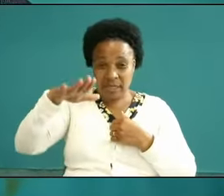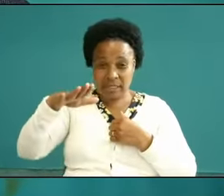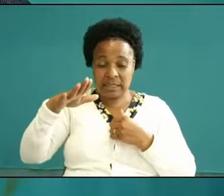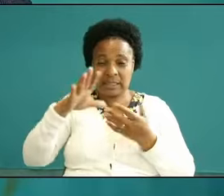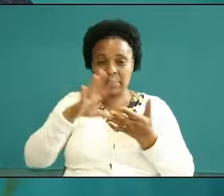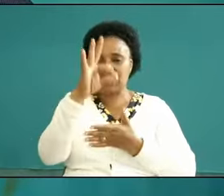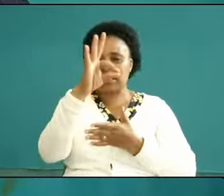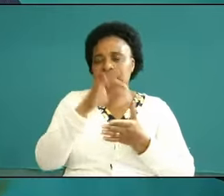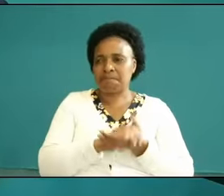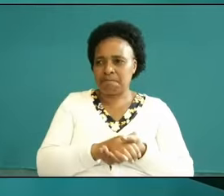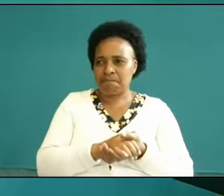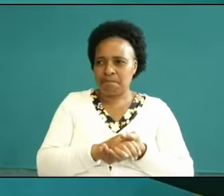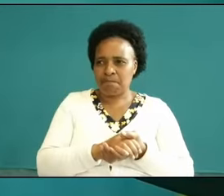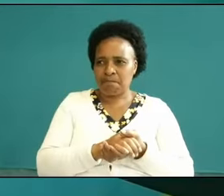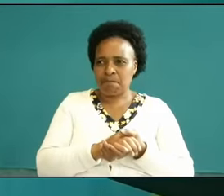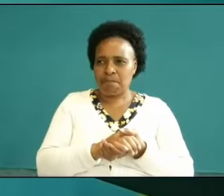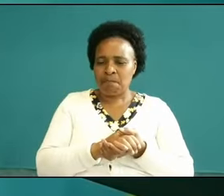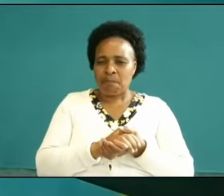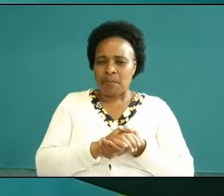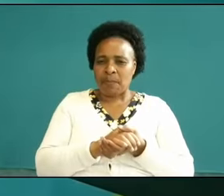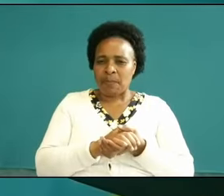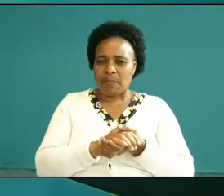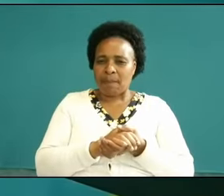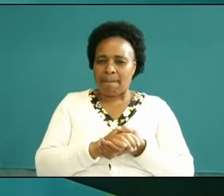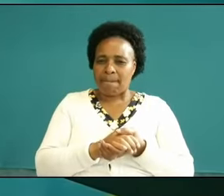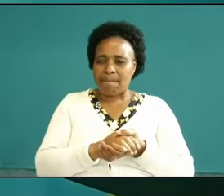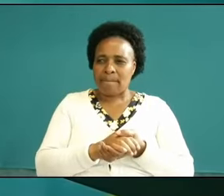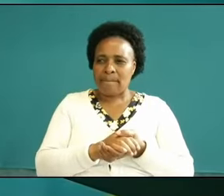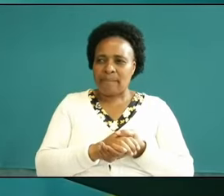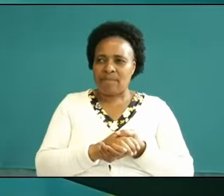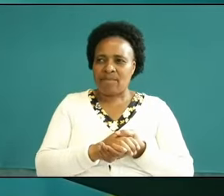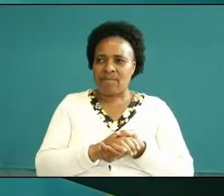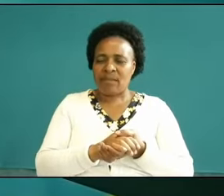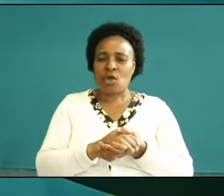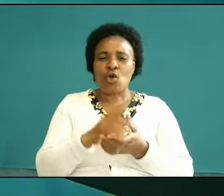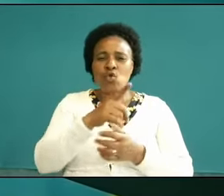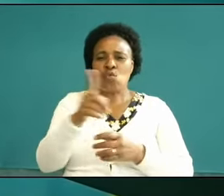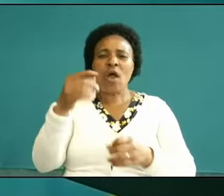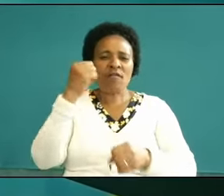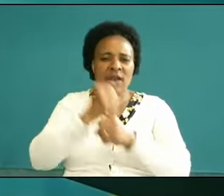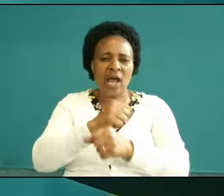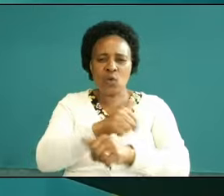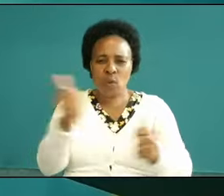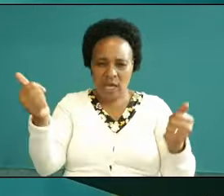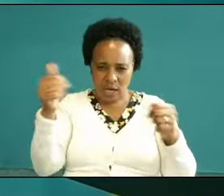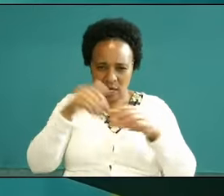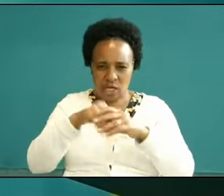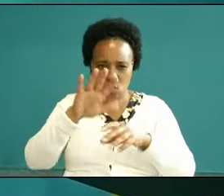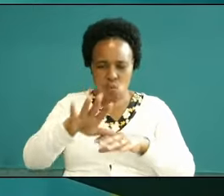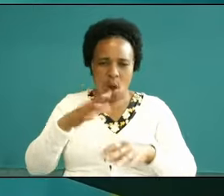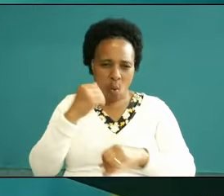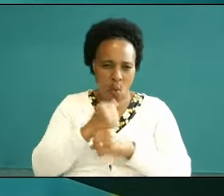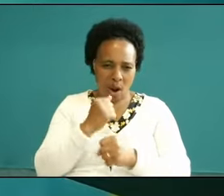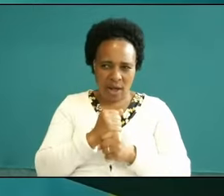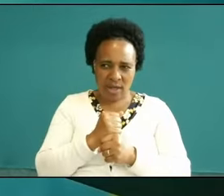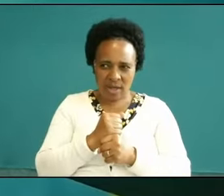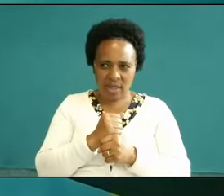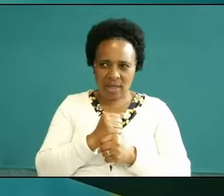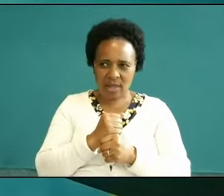I am calling my church today we have done well in so many programs we are a bench marking so many